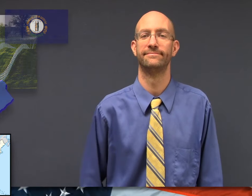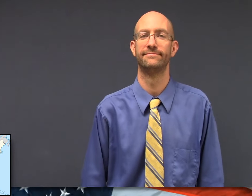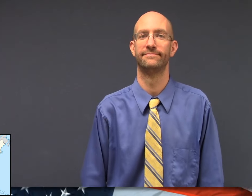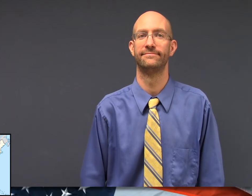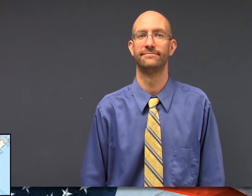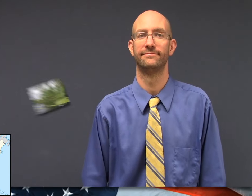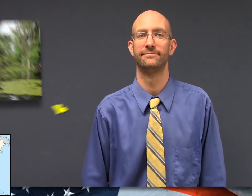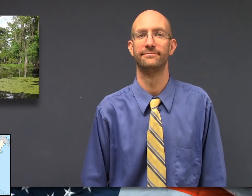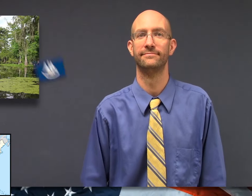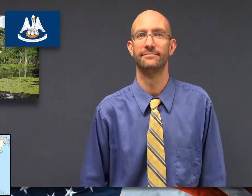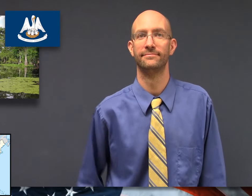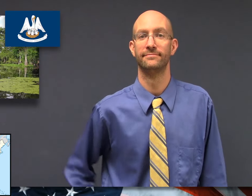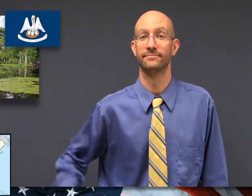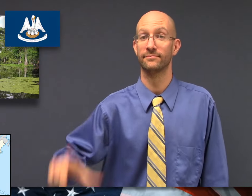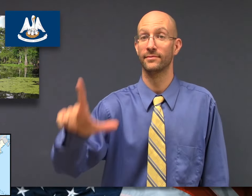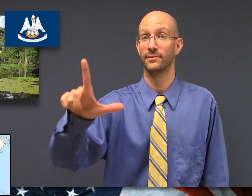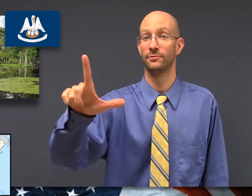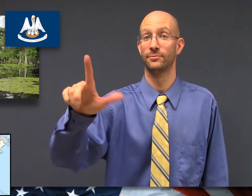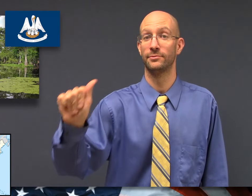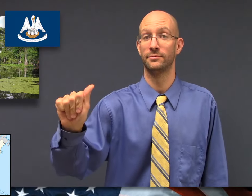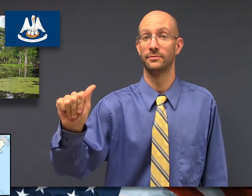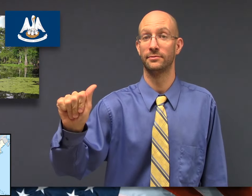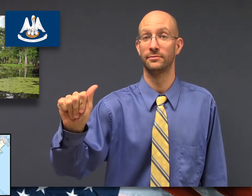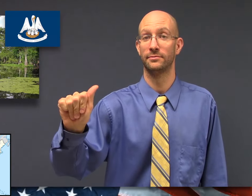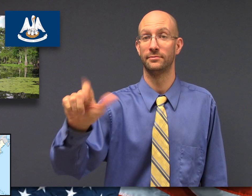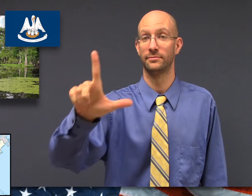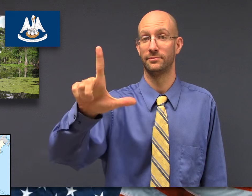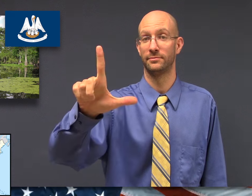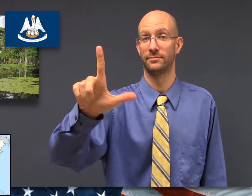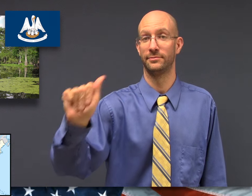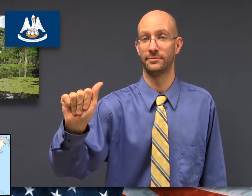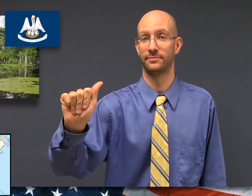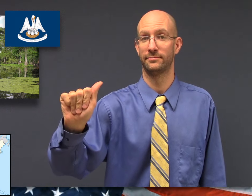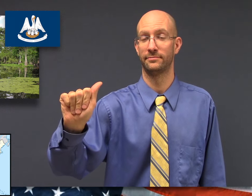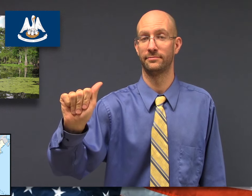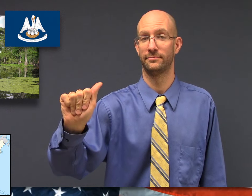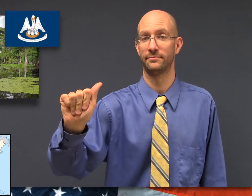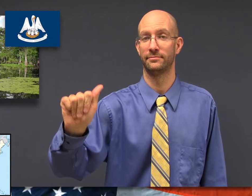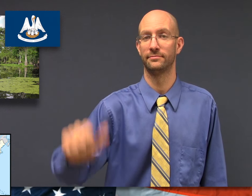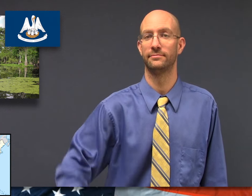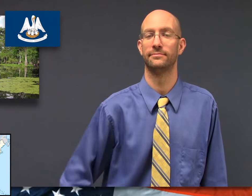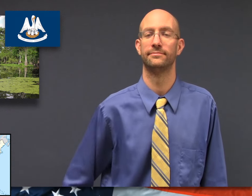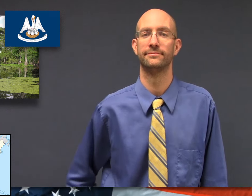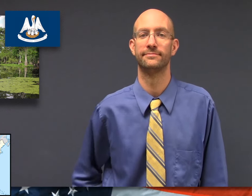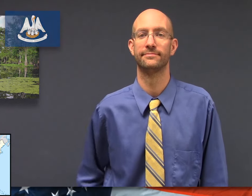fs-LA